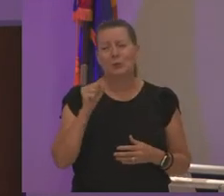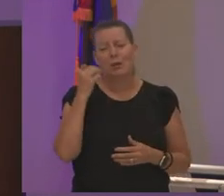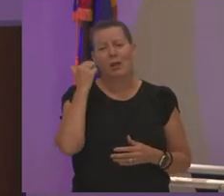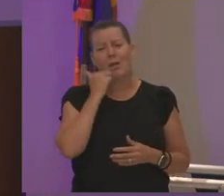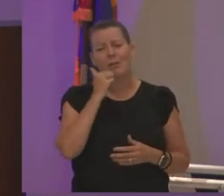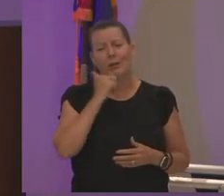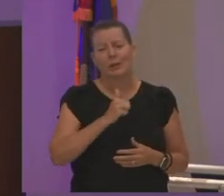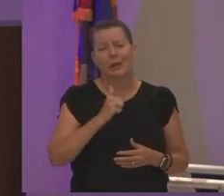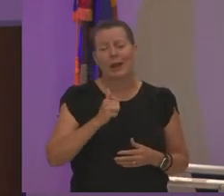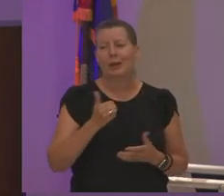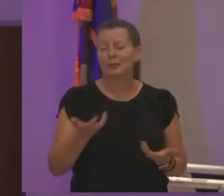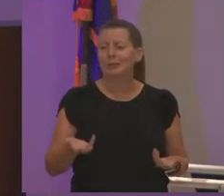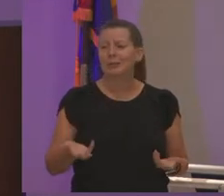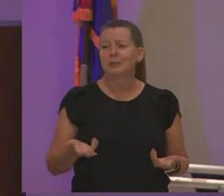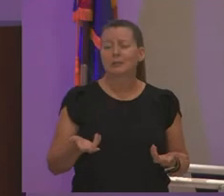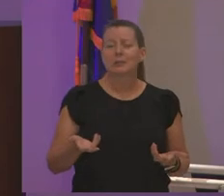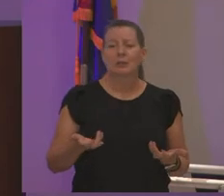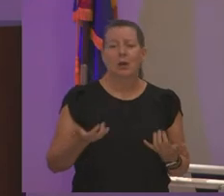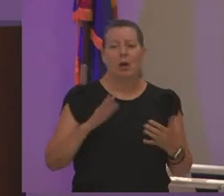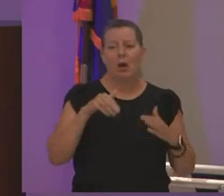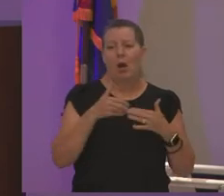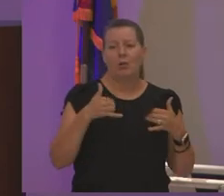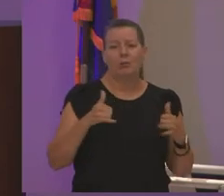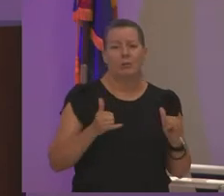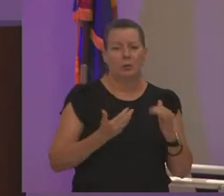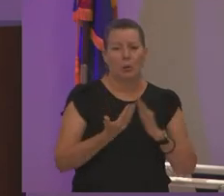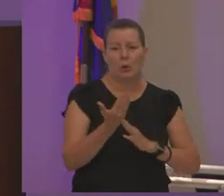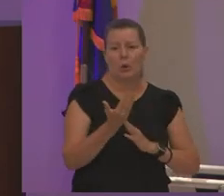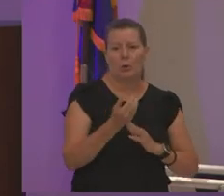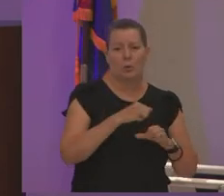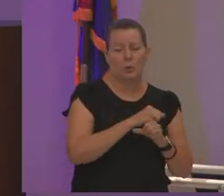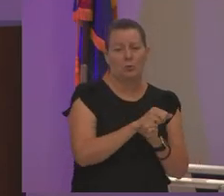we have like i said we are all still going through this pandemic what what does tomorrow